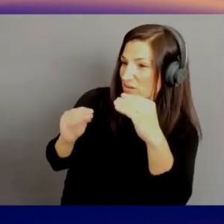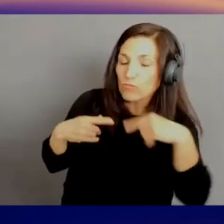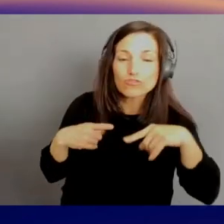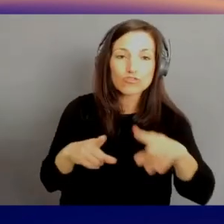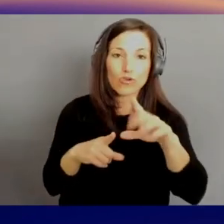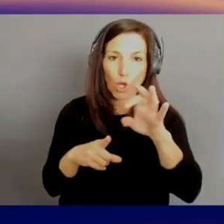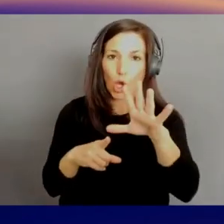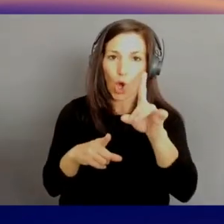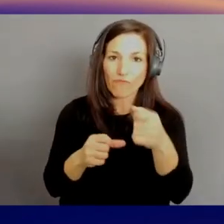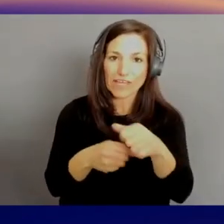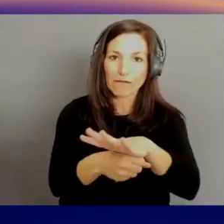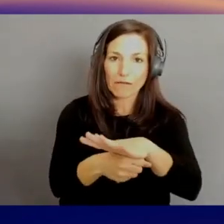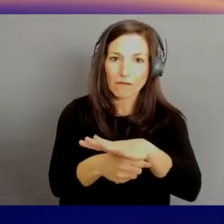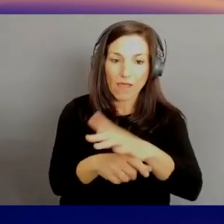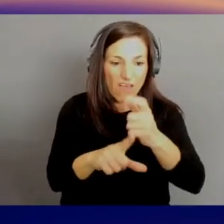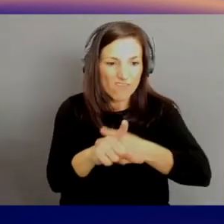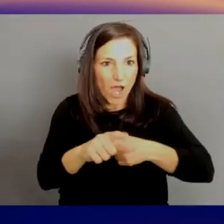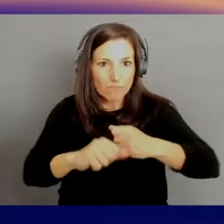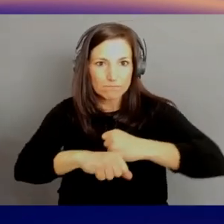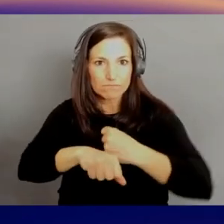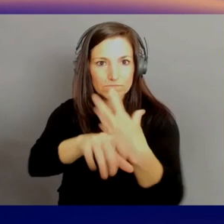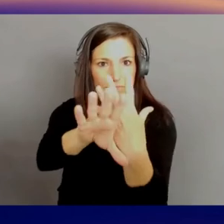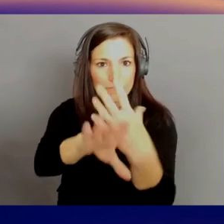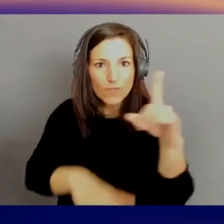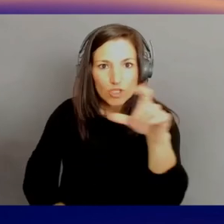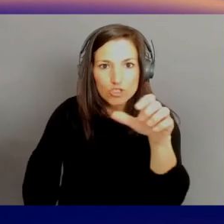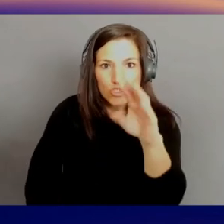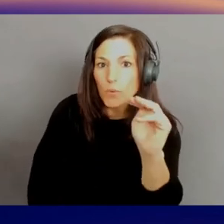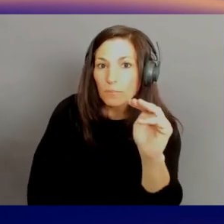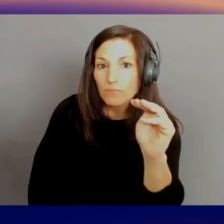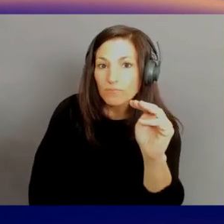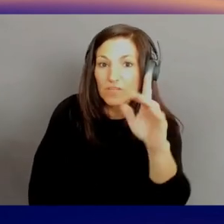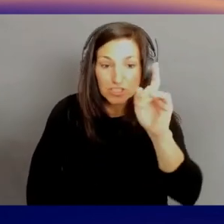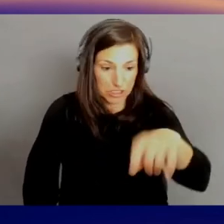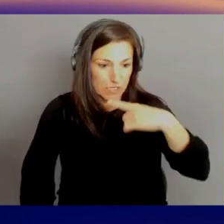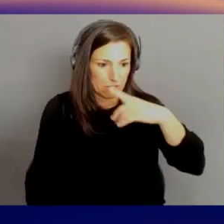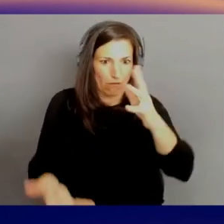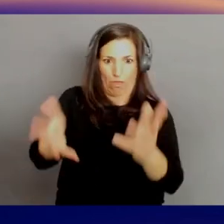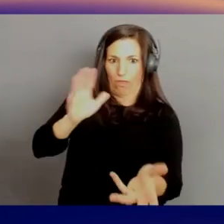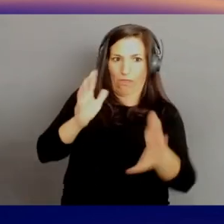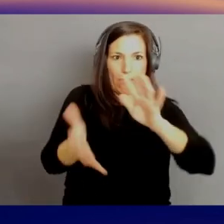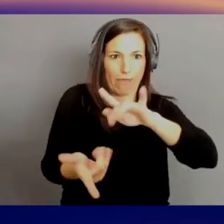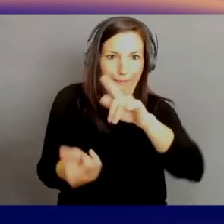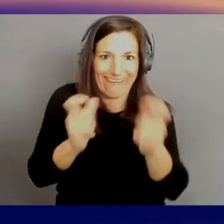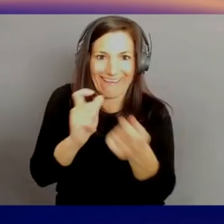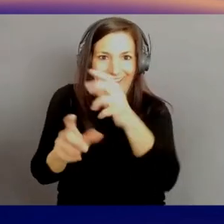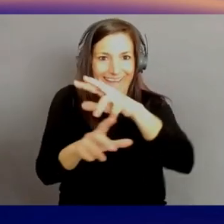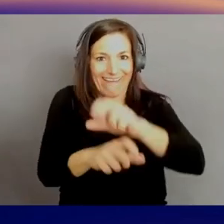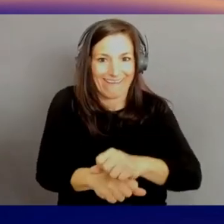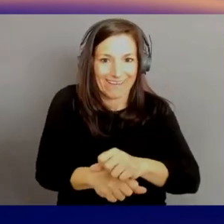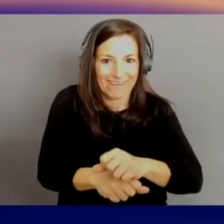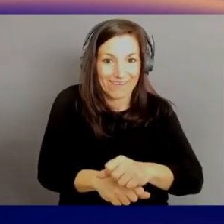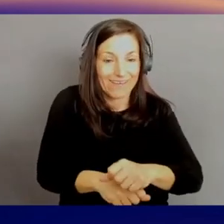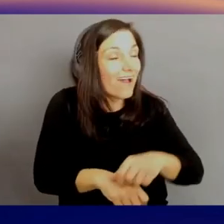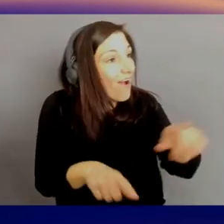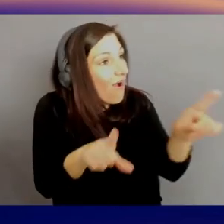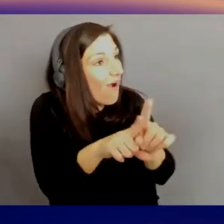[All] Yeah. - And you know, she had to adapt. - [All] Yeah. And all of us who had to take our certifications during Covid, the virtual proctoring, and all that.